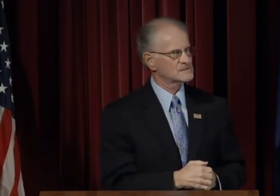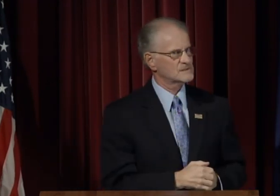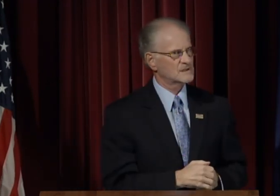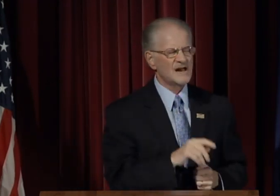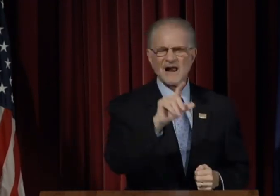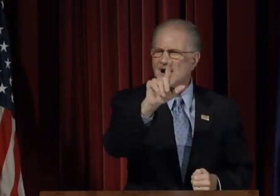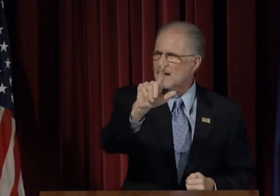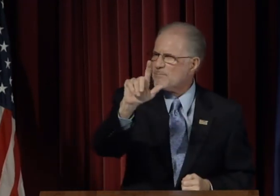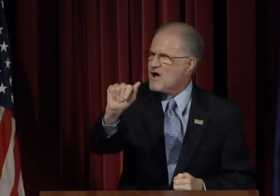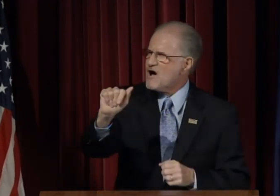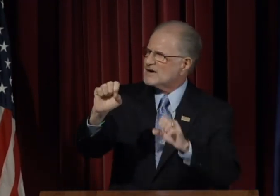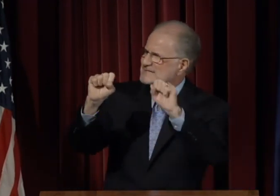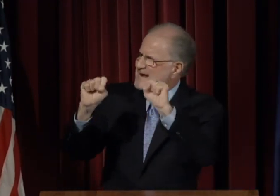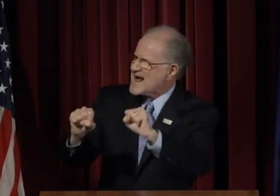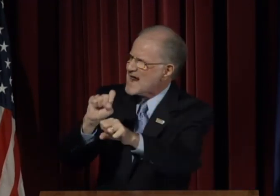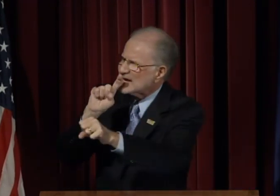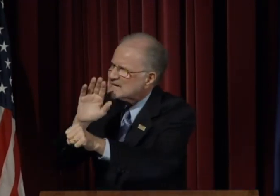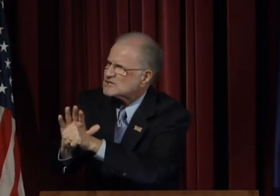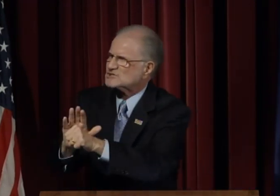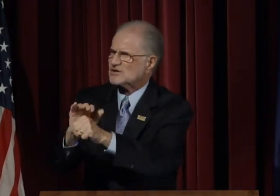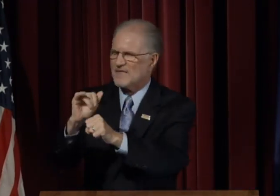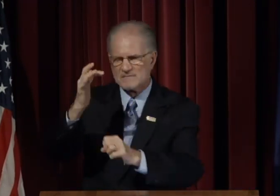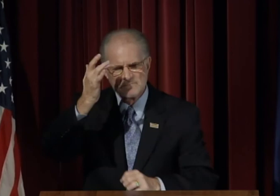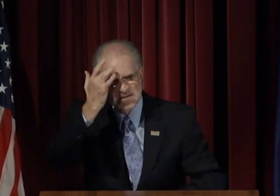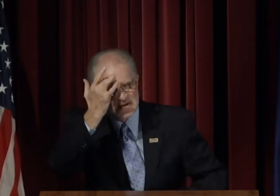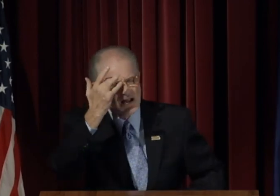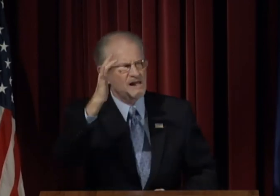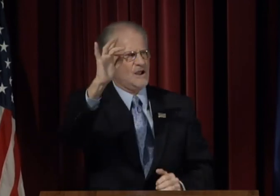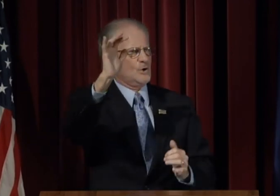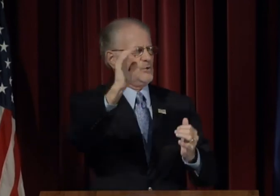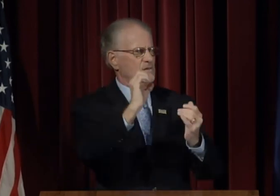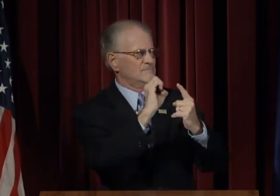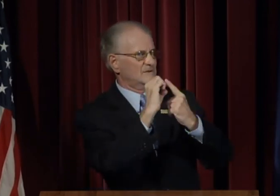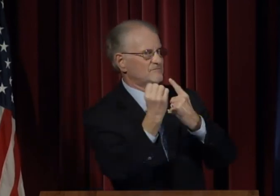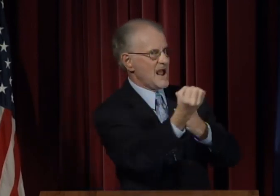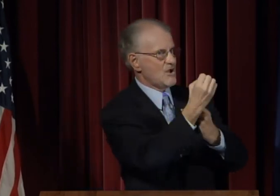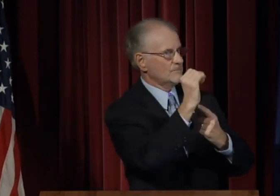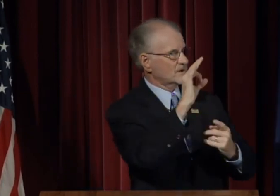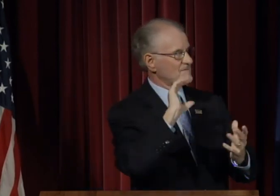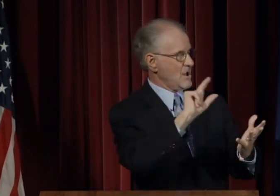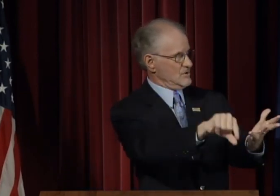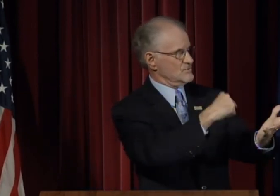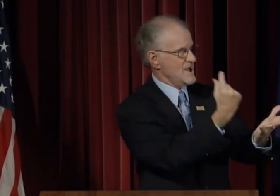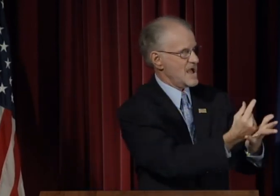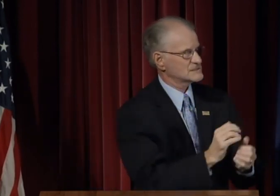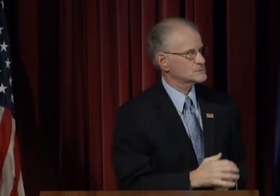Liberal Arts can ensure the intellectual advancement of our graduates.